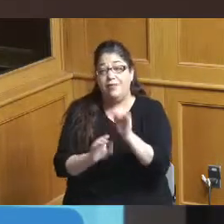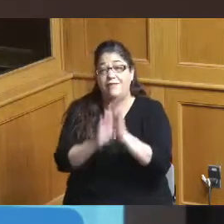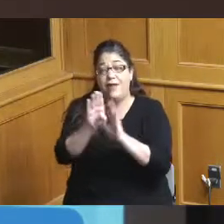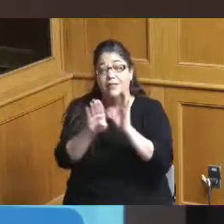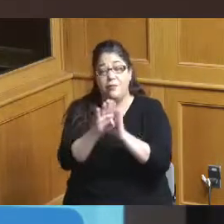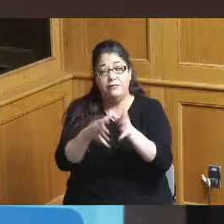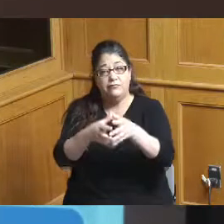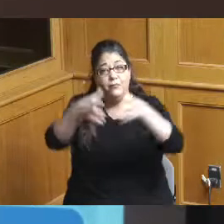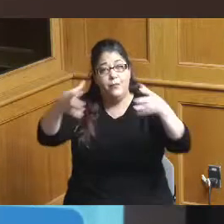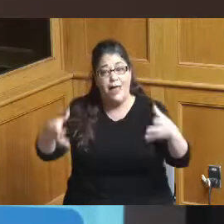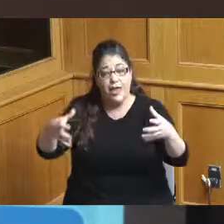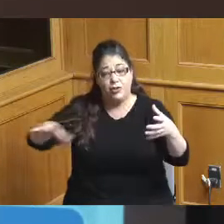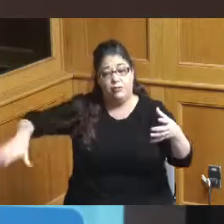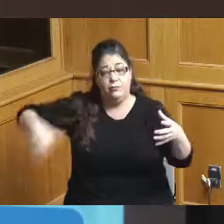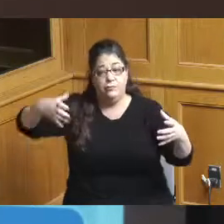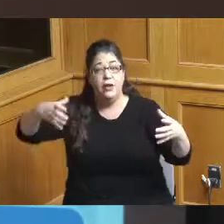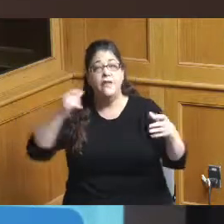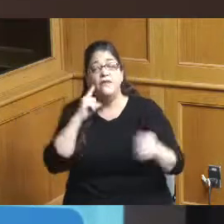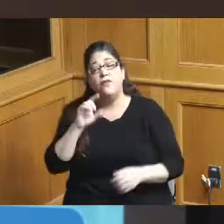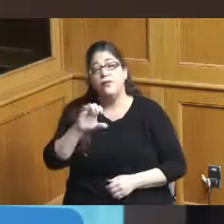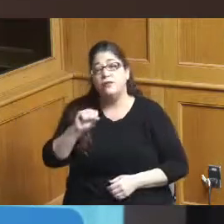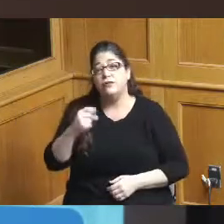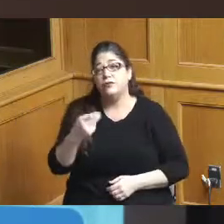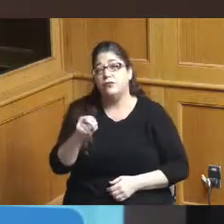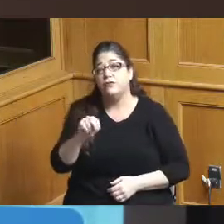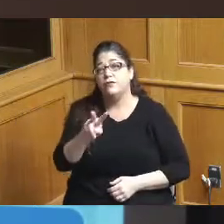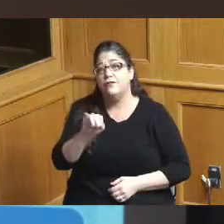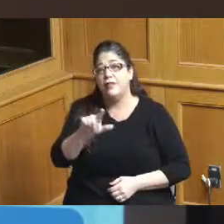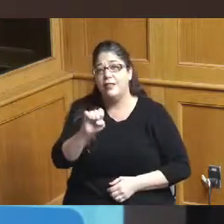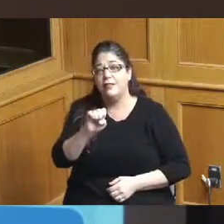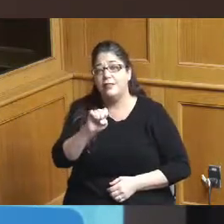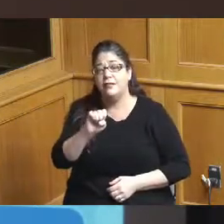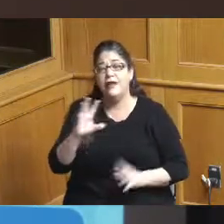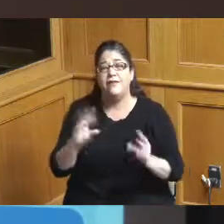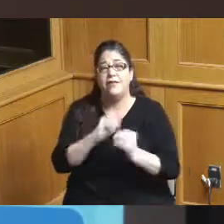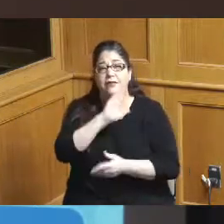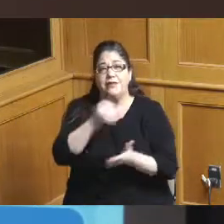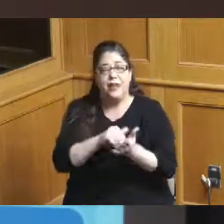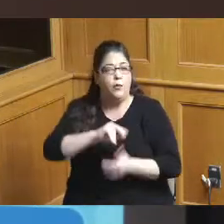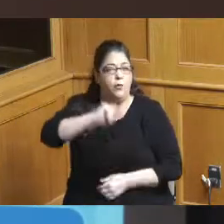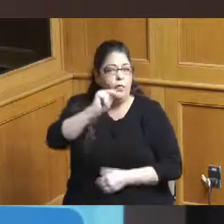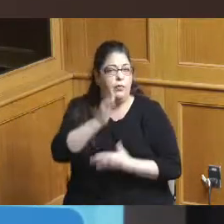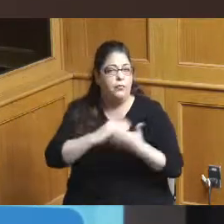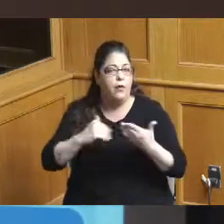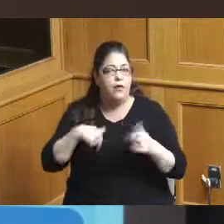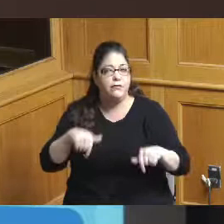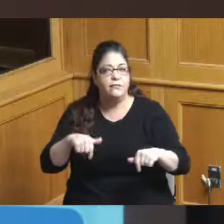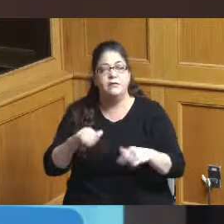Convention Center up in the northern part of the county because we do have multiple convention